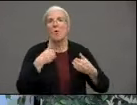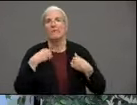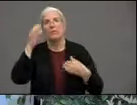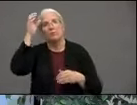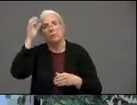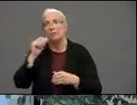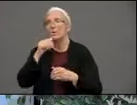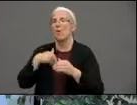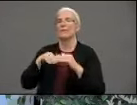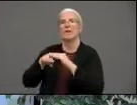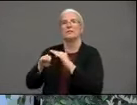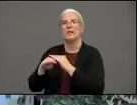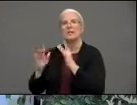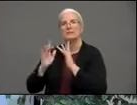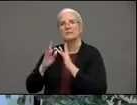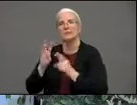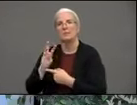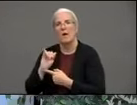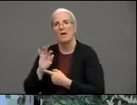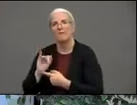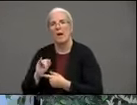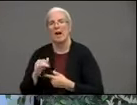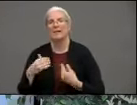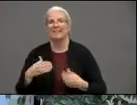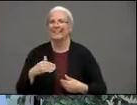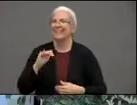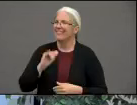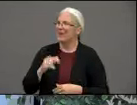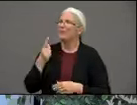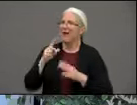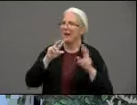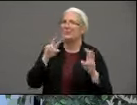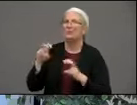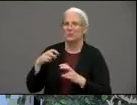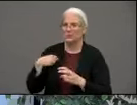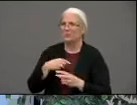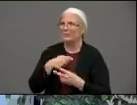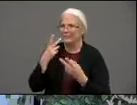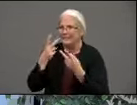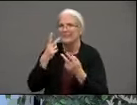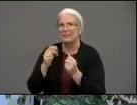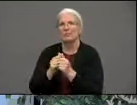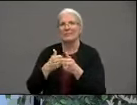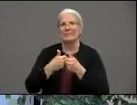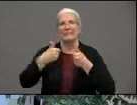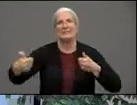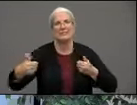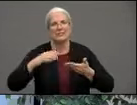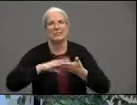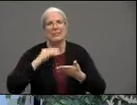with a distant uh distant learning uh talk about some of the issues uh where